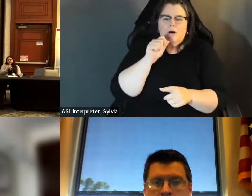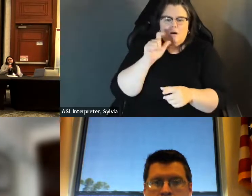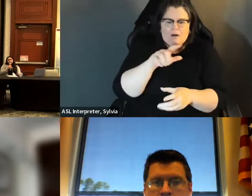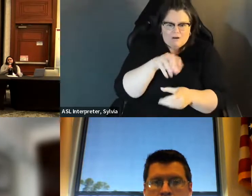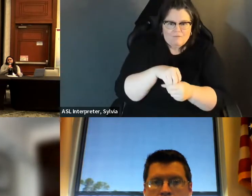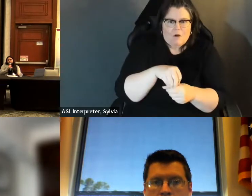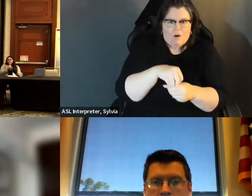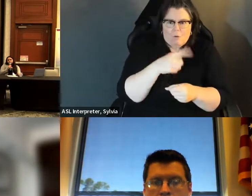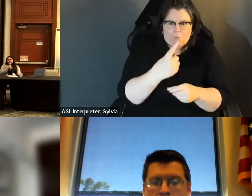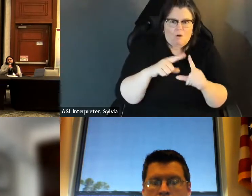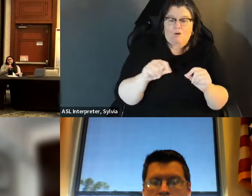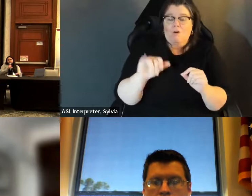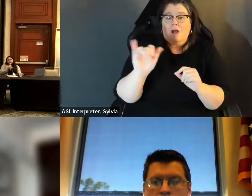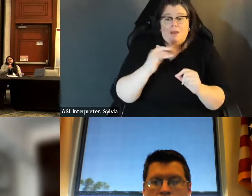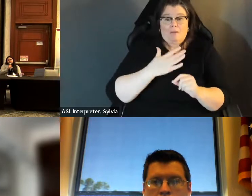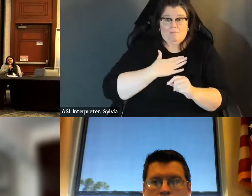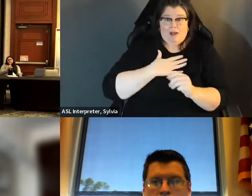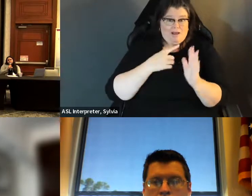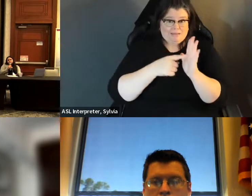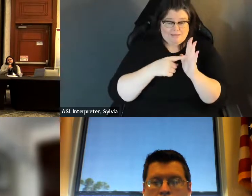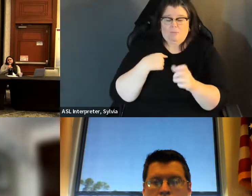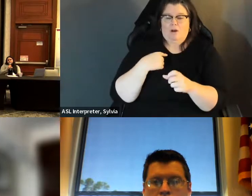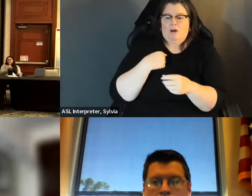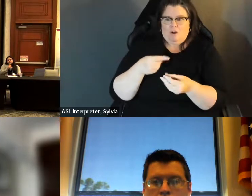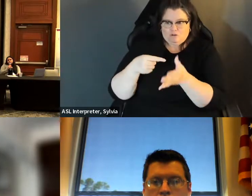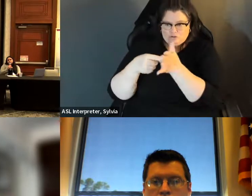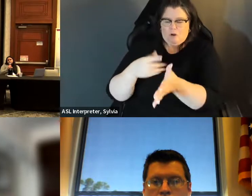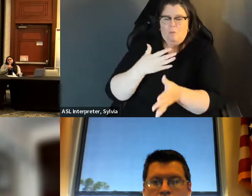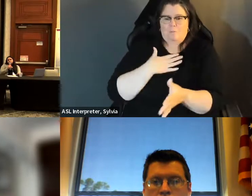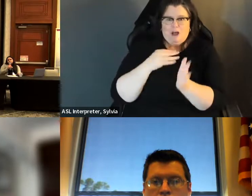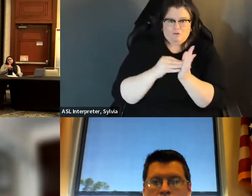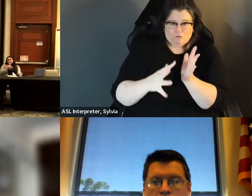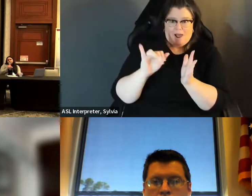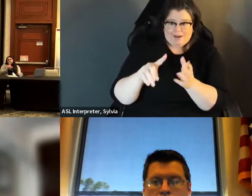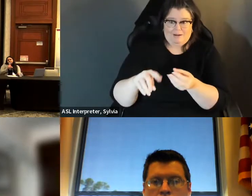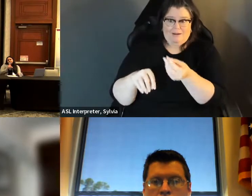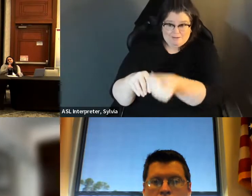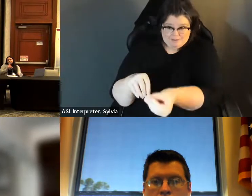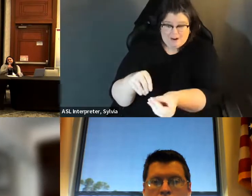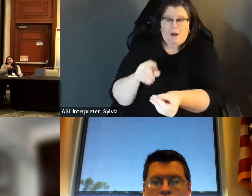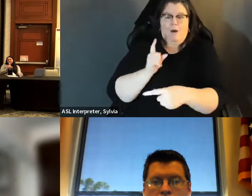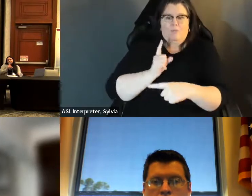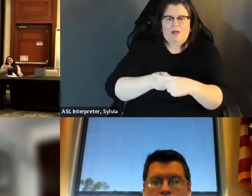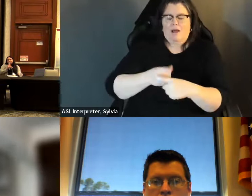photo signature, but they do not have to be on the same card. So, for example, I used my student ID card to